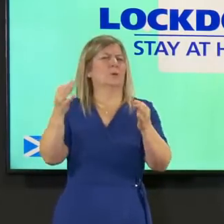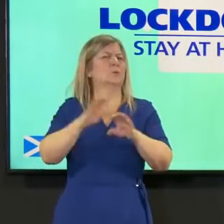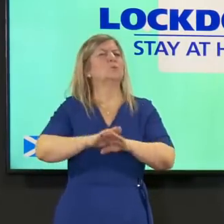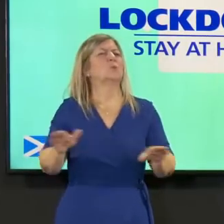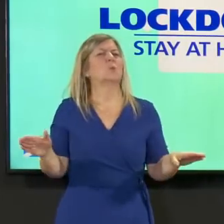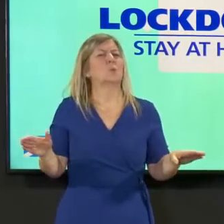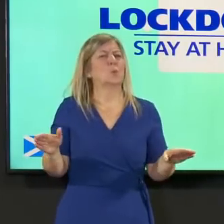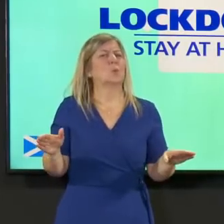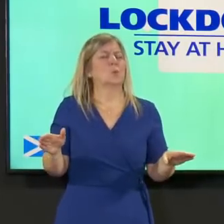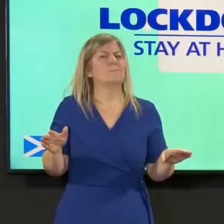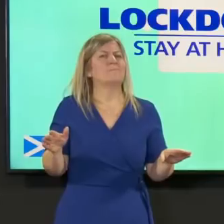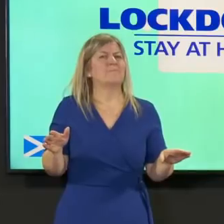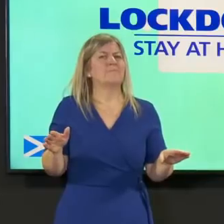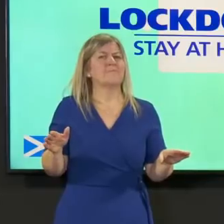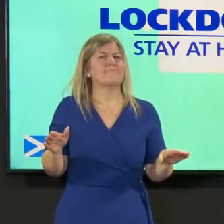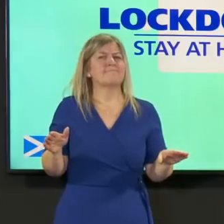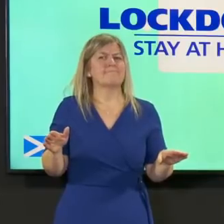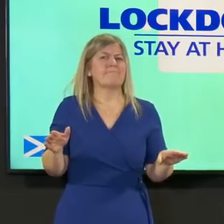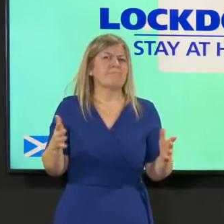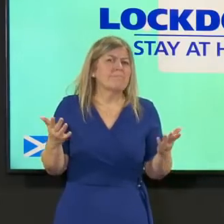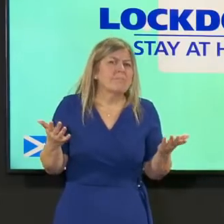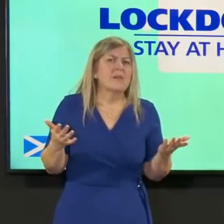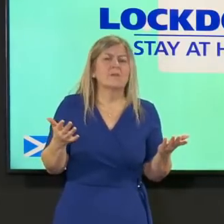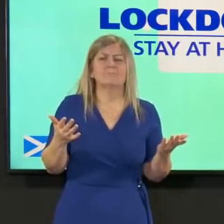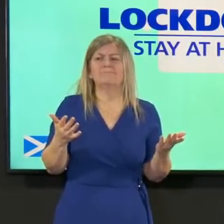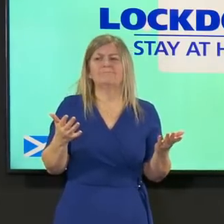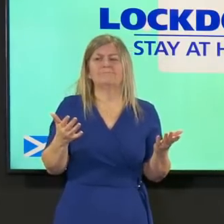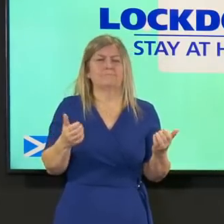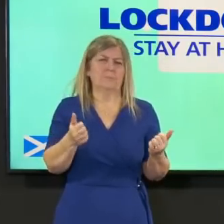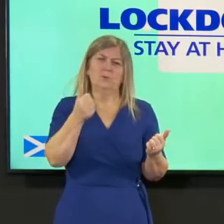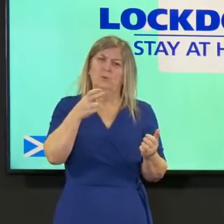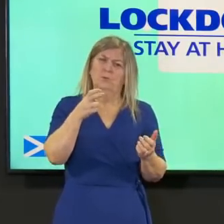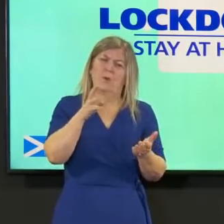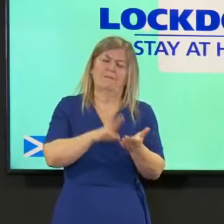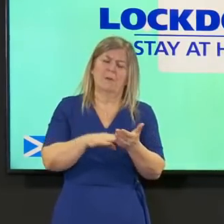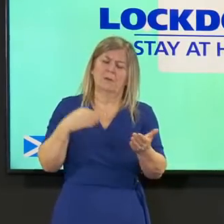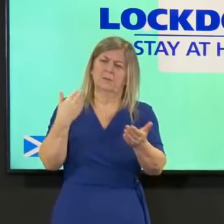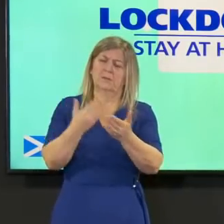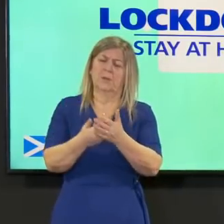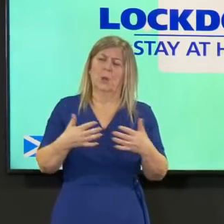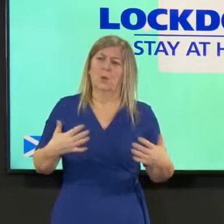you all know as as well as i do over the last 12 months how much we've all learned we're not being